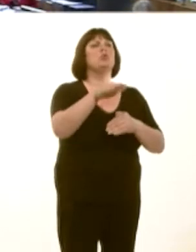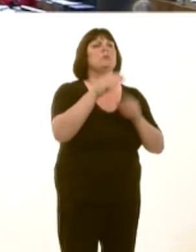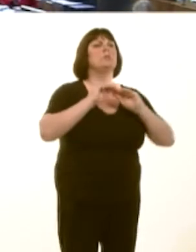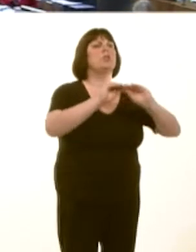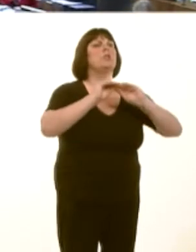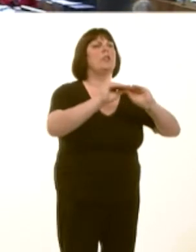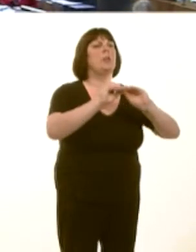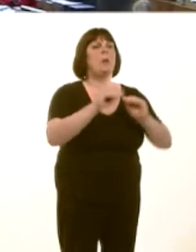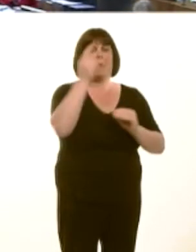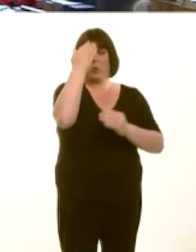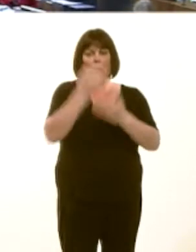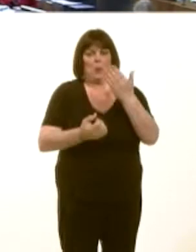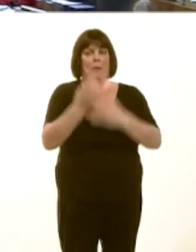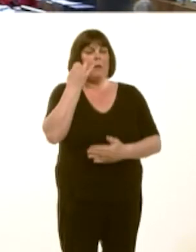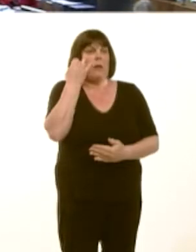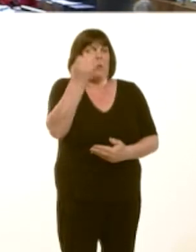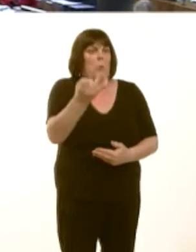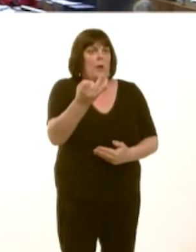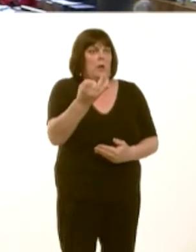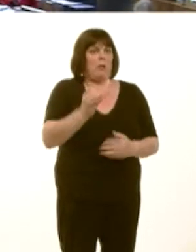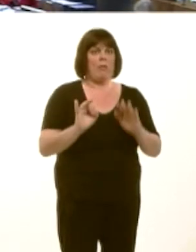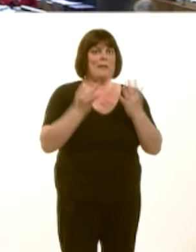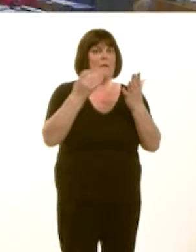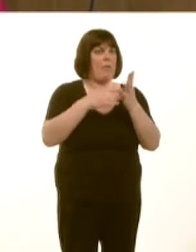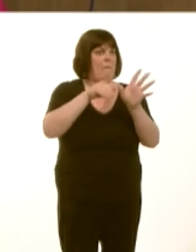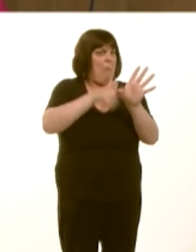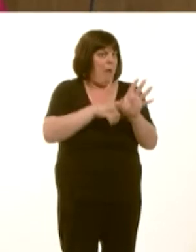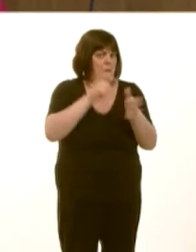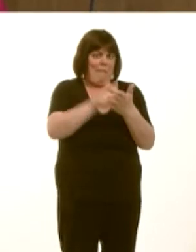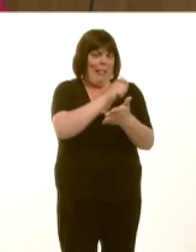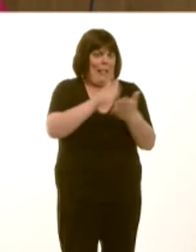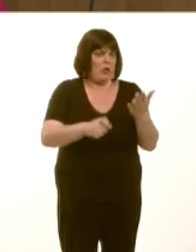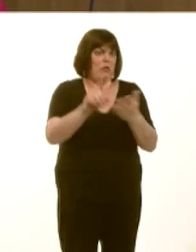nobody knows what the outcome will be on 7 May, and secondly, of course, we donít know